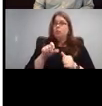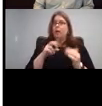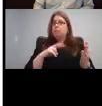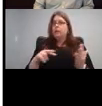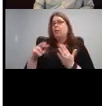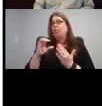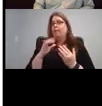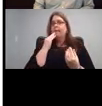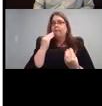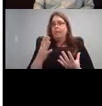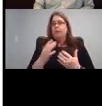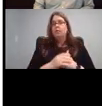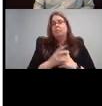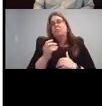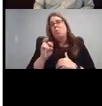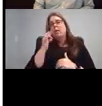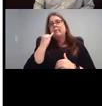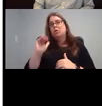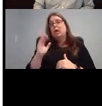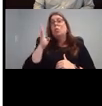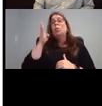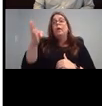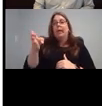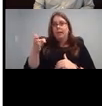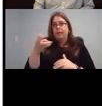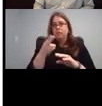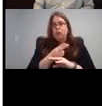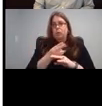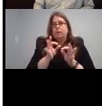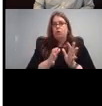These are YouTube channels.